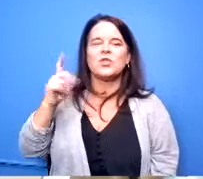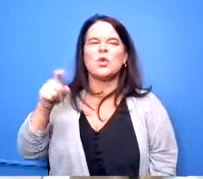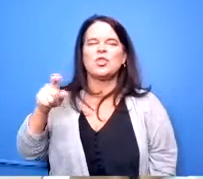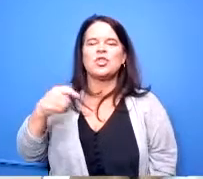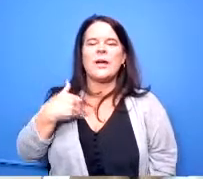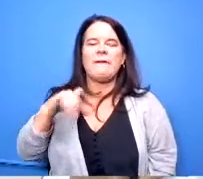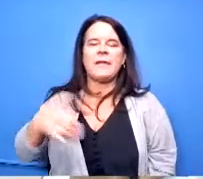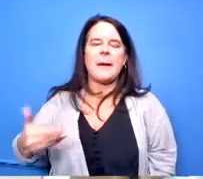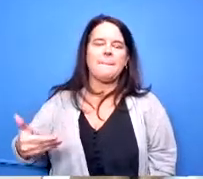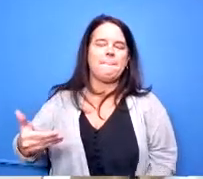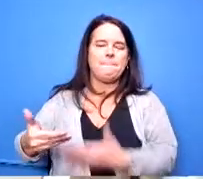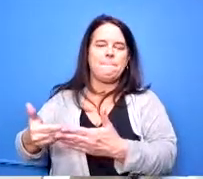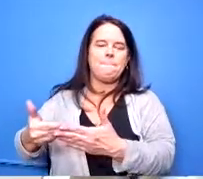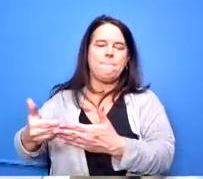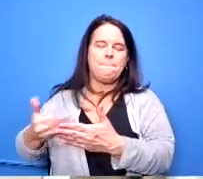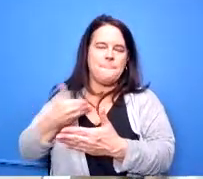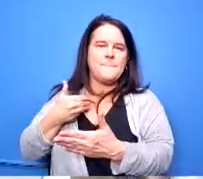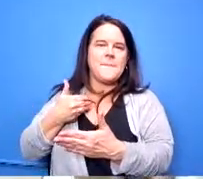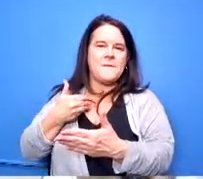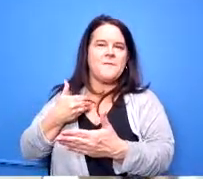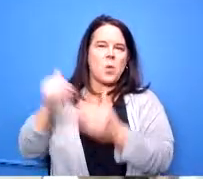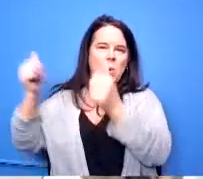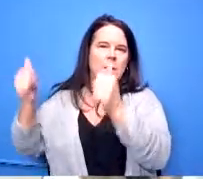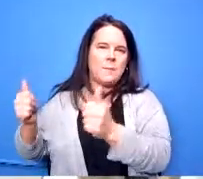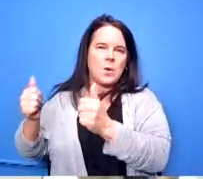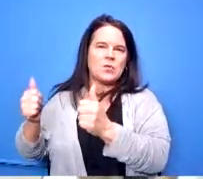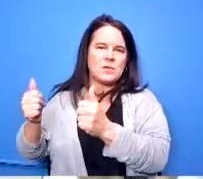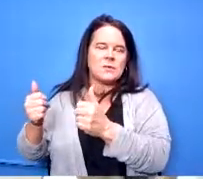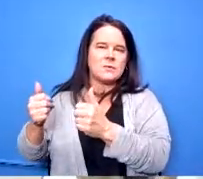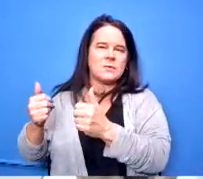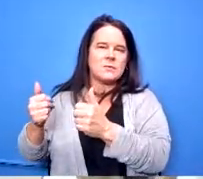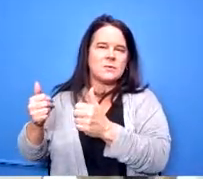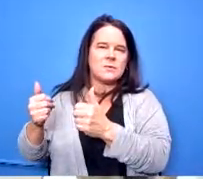uh it should be uh for you to review so okay are there any other questions